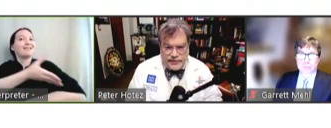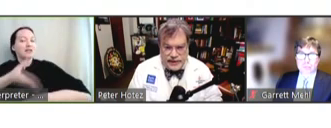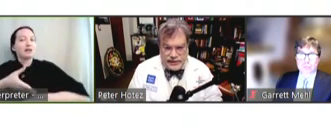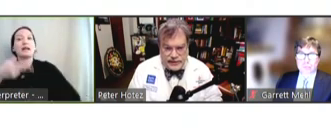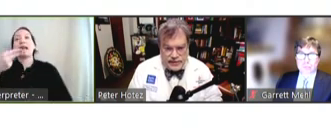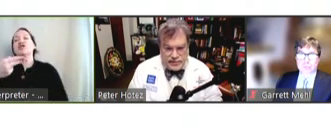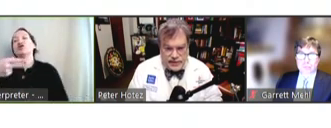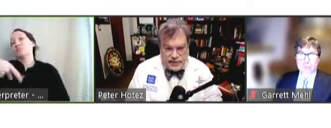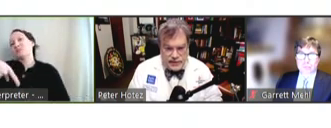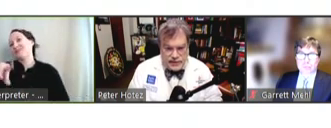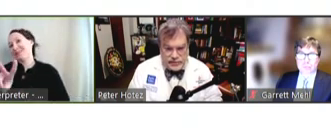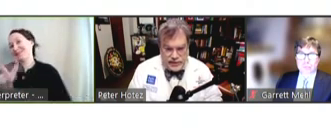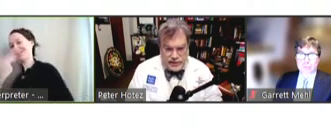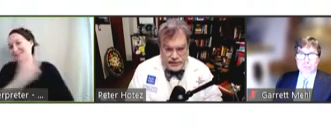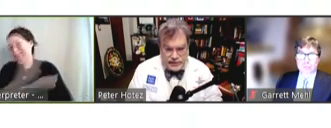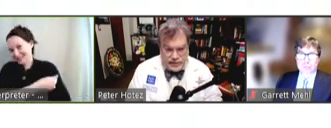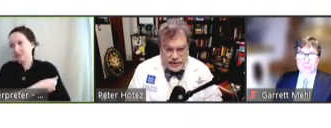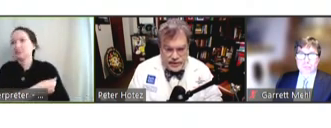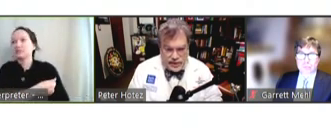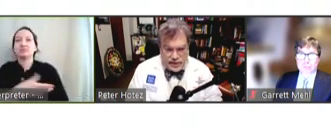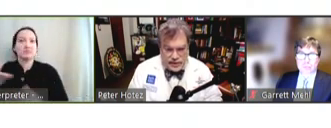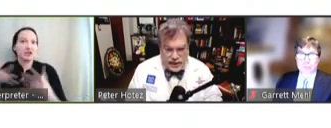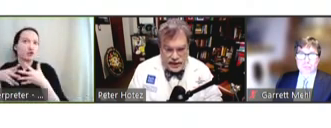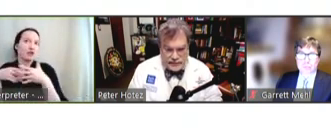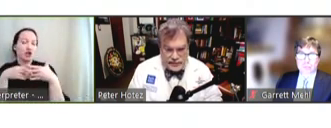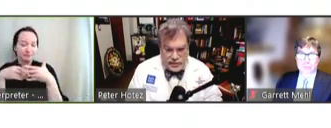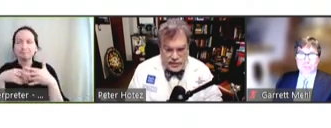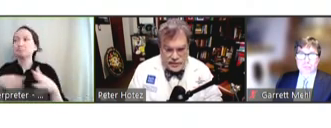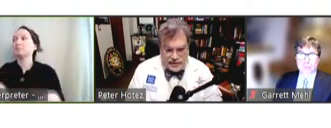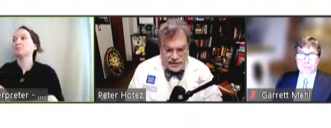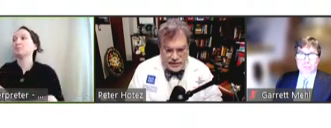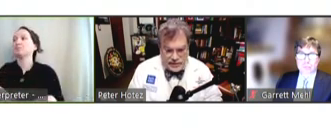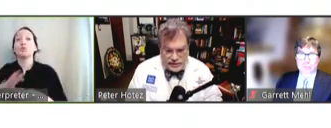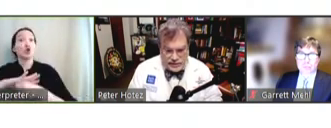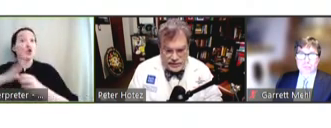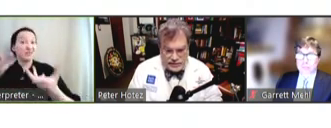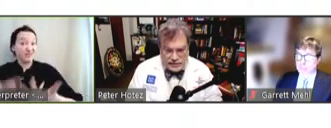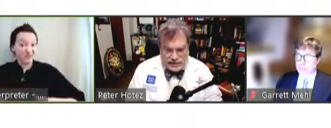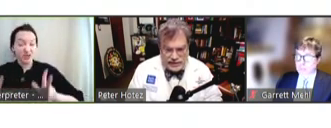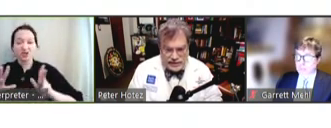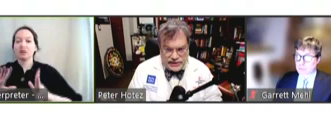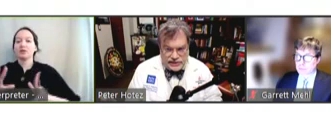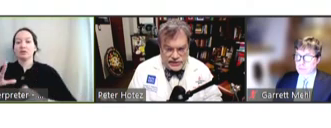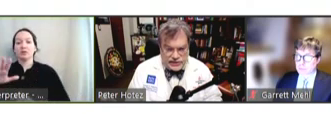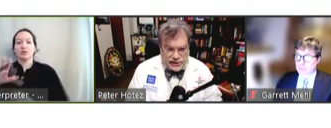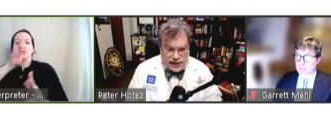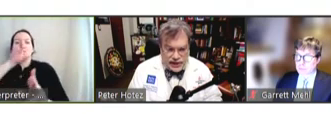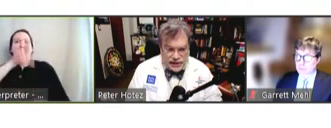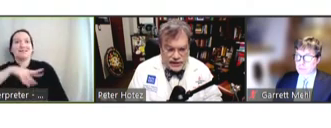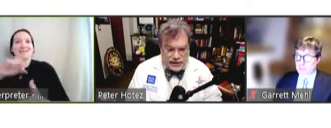vaccine uptake in the U.S. after COVID. I mean, in response to the initial decline